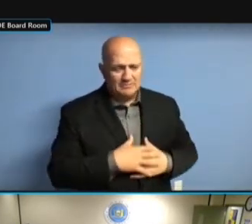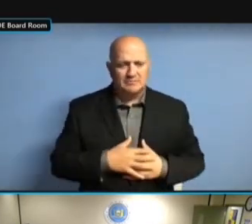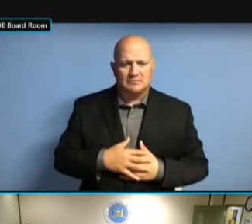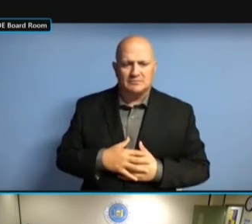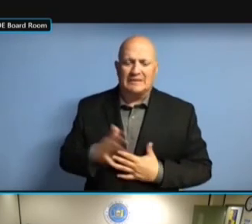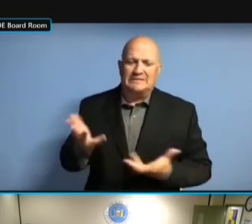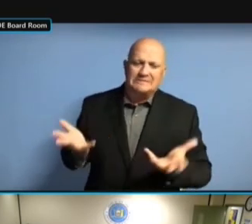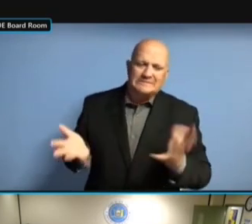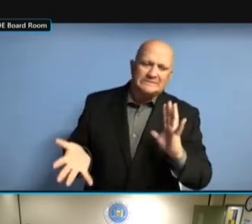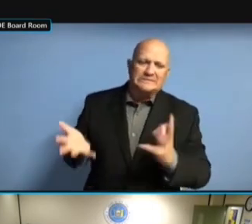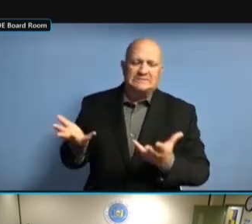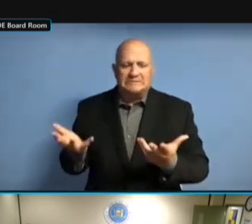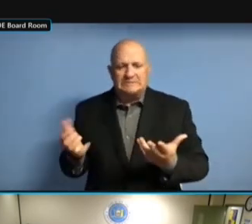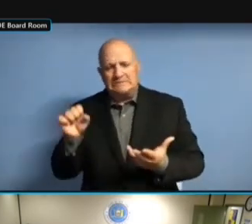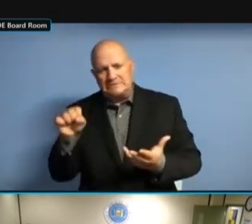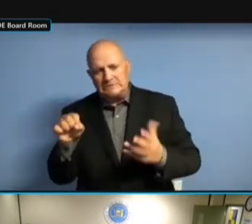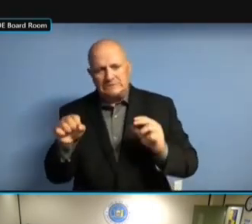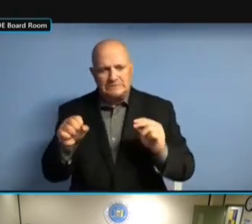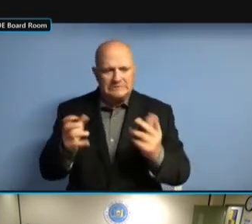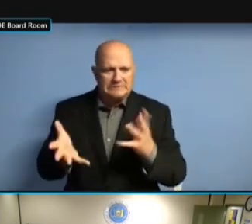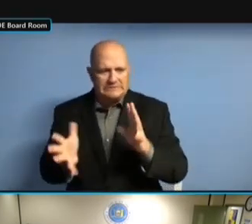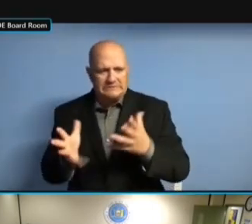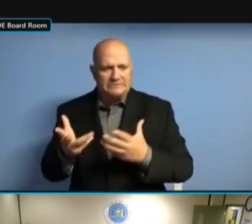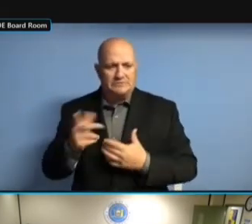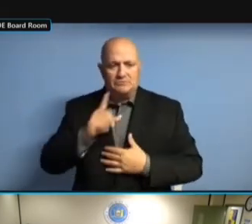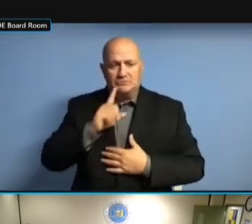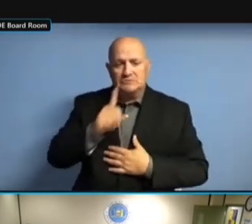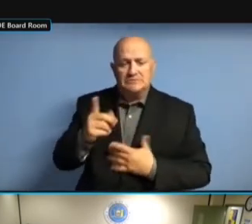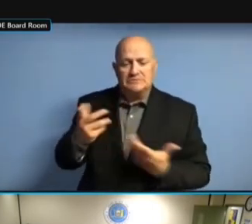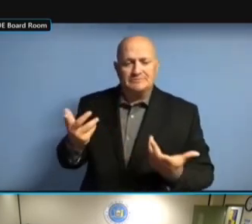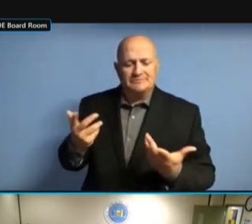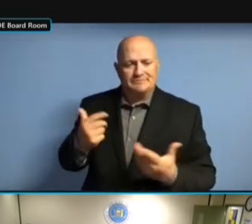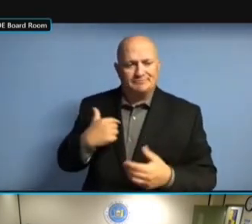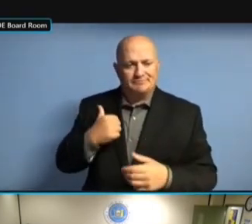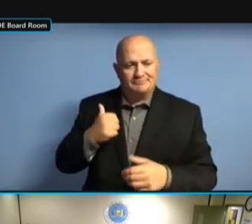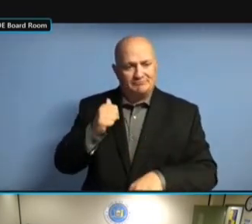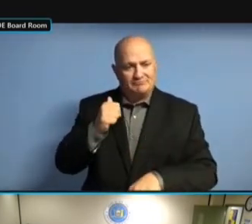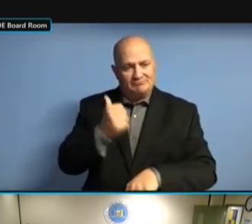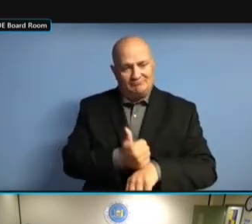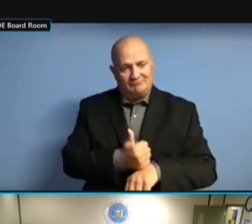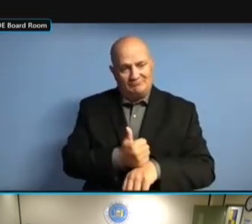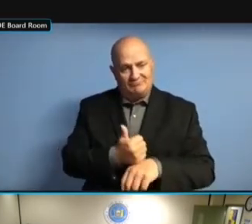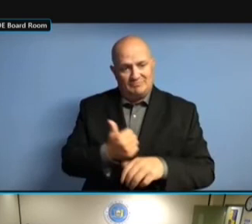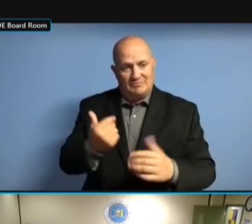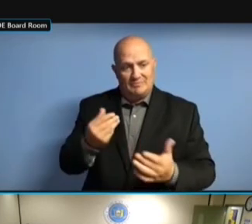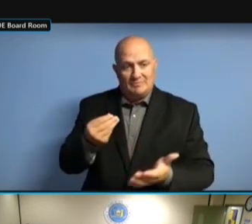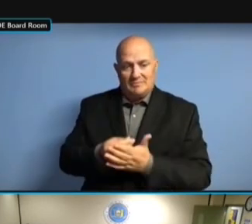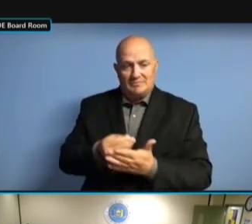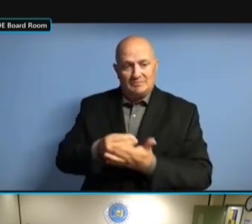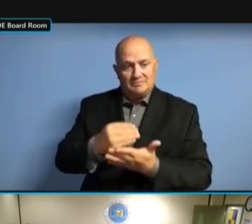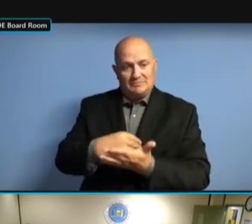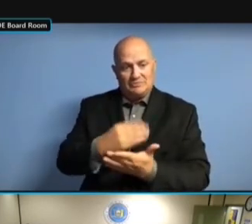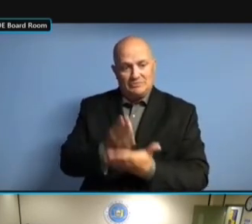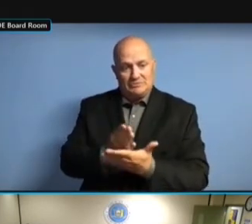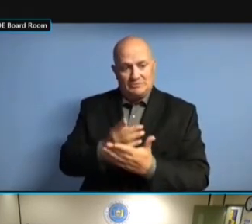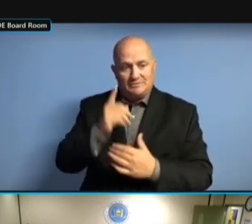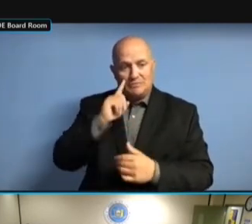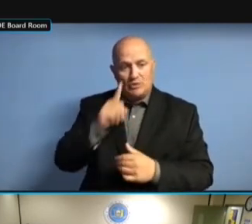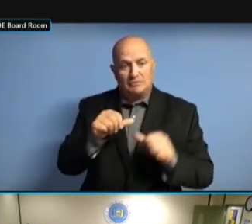IT'S DIFFICULT TO GET PERMANENT POSITIONS QUALIFIED AND IT'S DIFFICULT TO GET PERMANENT POSITIONS QUALIFIED AND FILLED POSITIONS QUALIFIED AND FILLED POSITIONS QUALIFIED AND FILLED AND POSITIONS QUALIFIED AND FILLED AND FUNDED POSITIONS QUALIFIED AND FILLED AND FUNDED GOING POSITIONS QUALIFIED AND FILLED AND FUNDED GOING FORWARD. AND FUNDED GOING FORWARD. AND FUNDED GOING FORWARD. THE AND FUNDED GOING FORWARD. THE CONTRACTORS AND FUNDED GOING FORWARD. THE CONTRACTORS ARE AND FUNDED GOING FORWARD. THE CONTRACTORS ARE MORE AND FUNDED GOING FORWARD. THE CONTRACTORS ARE MORE MTS